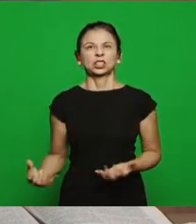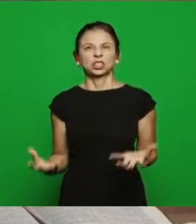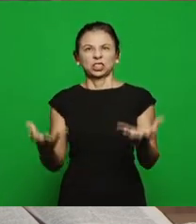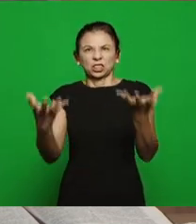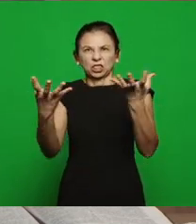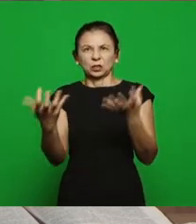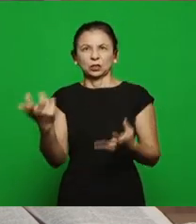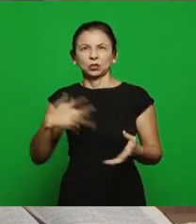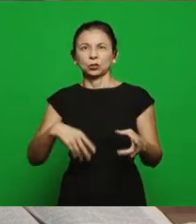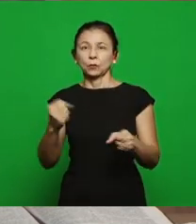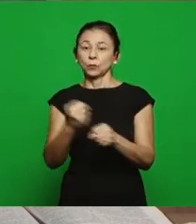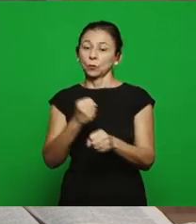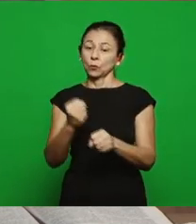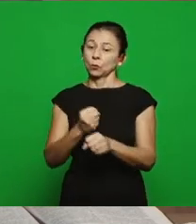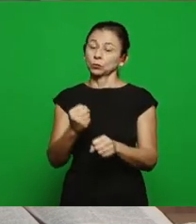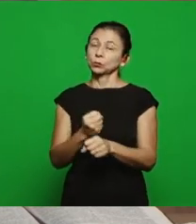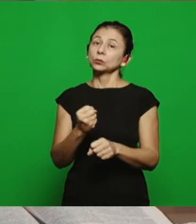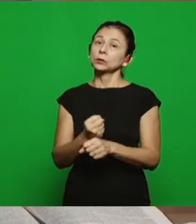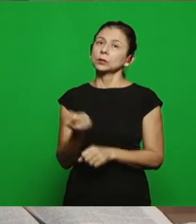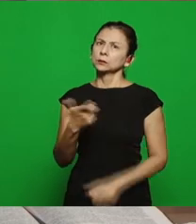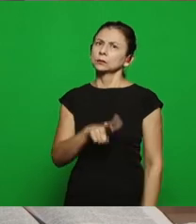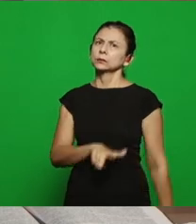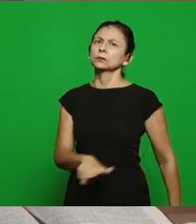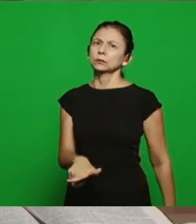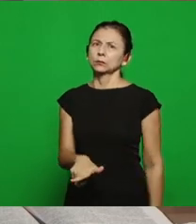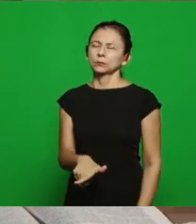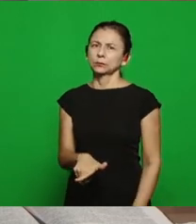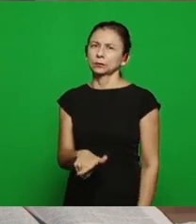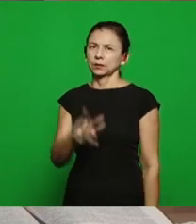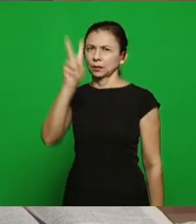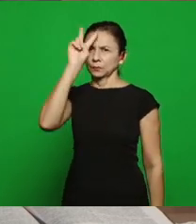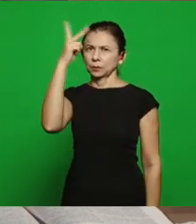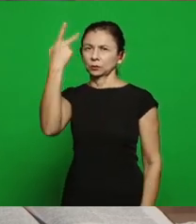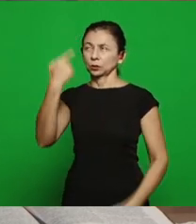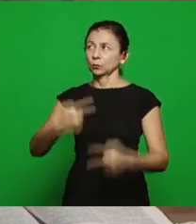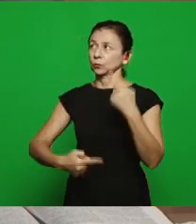against the word of God, it will be consolidated